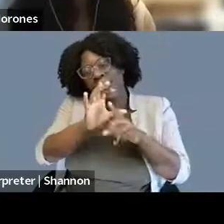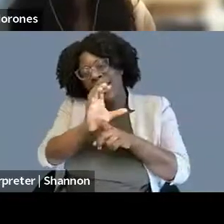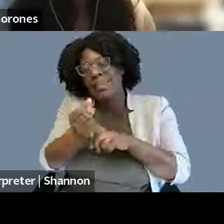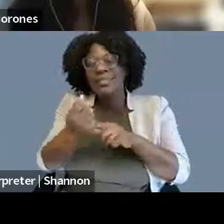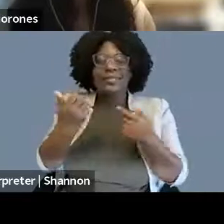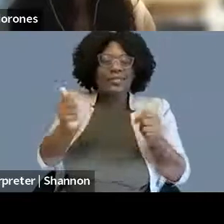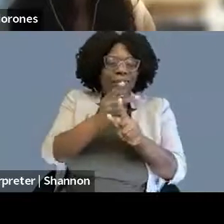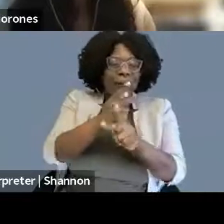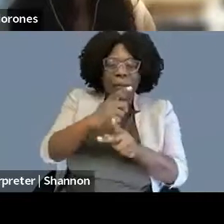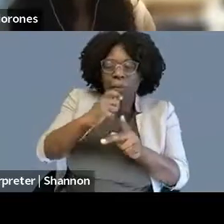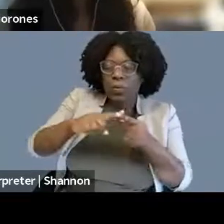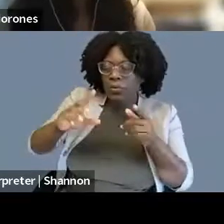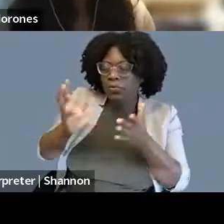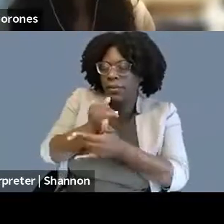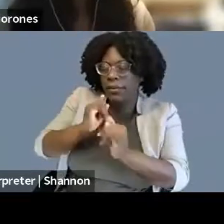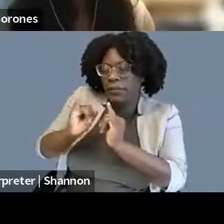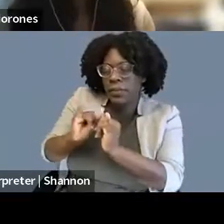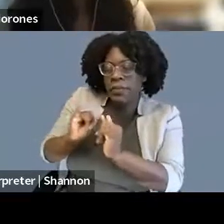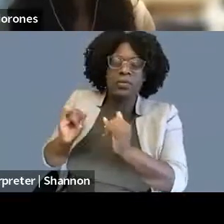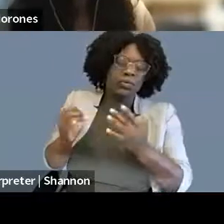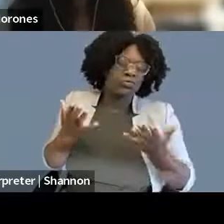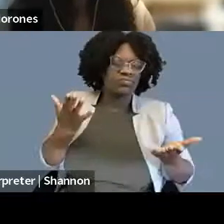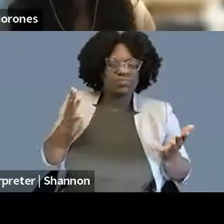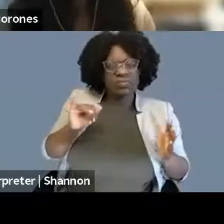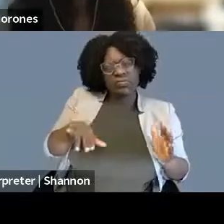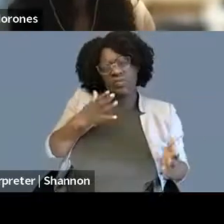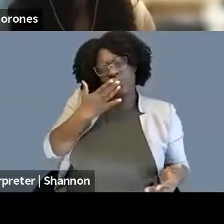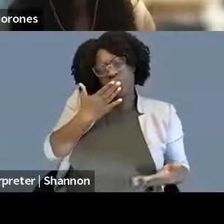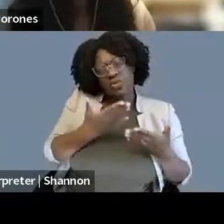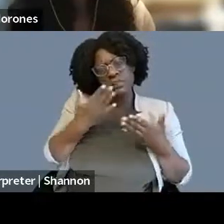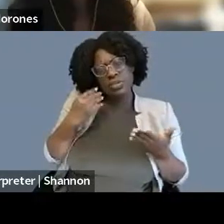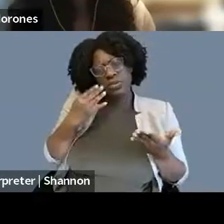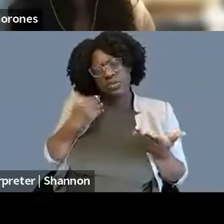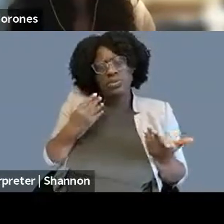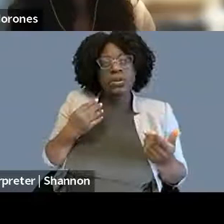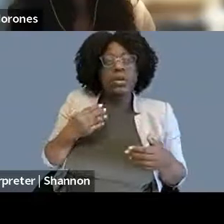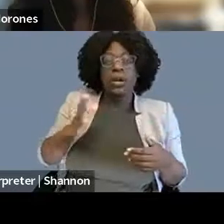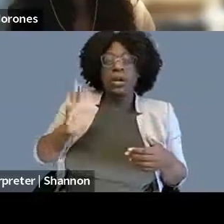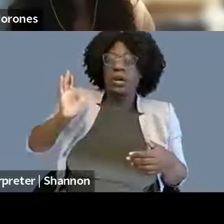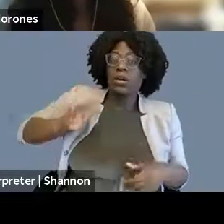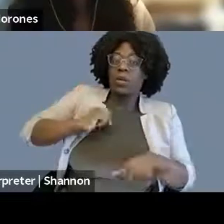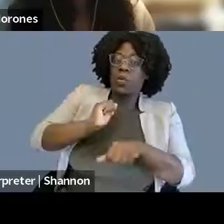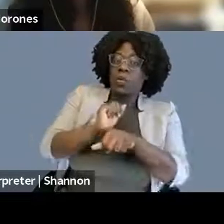it was really great in the sense that, so when I worked there, it was, I guess I worked from like a May to an August,